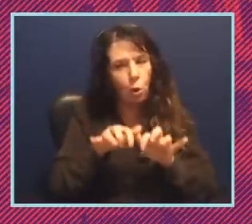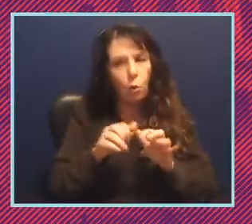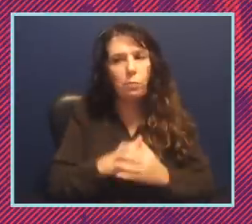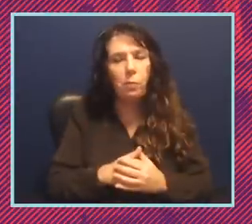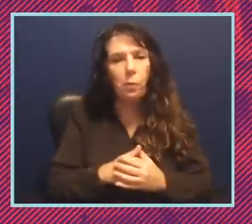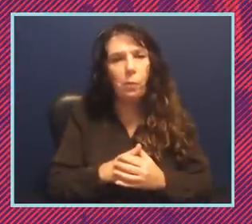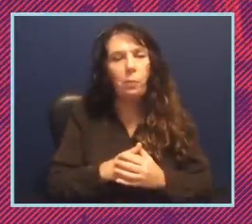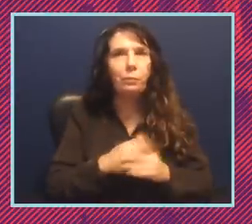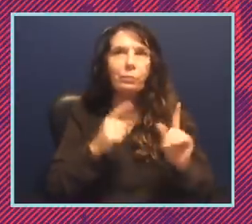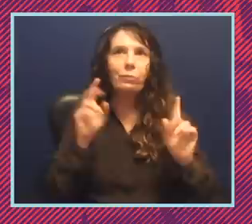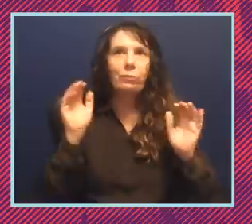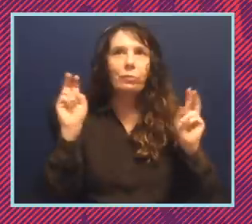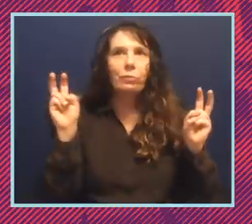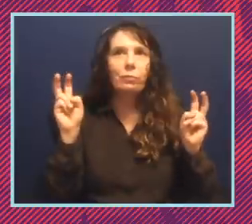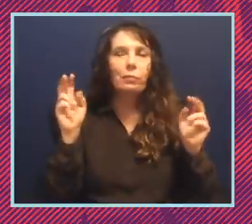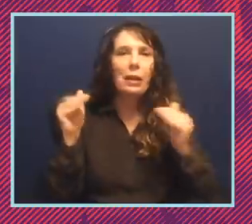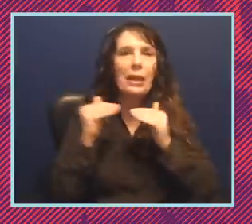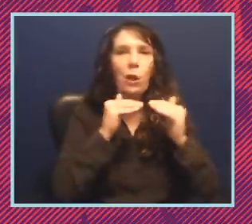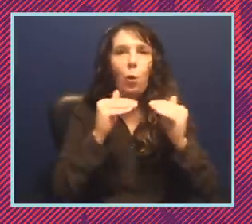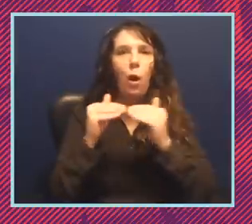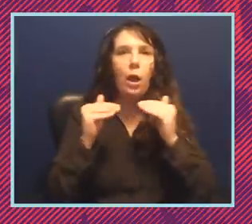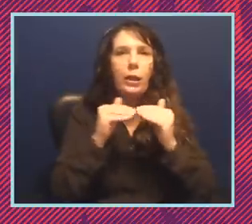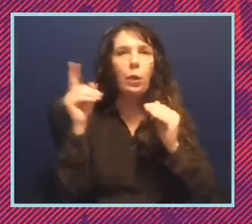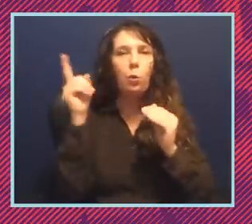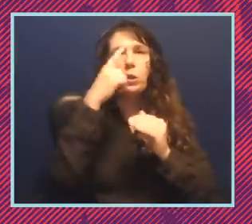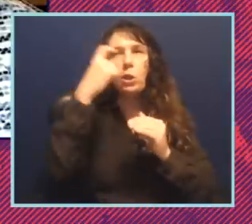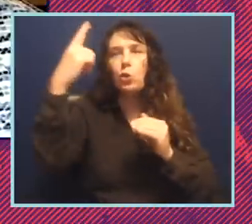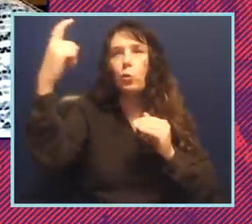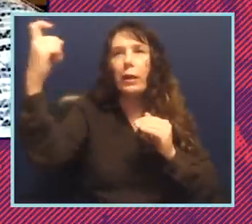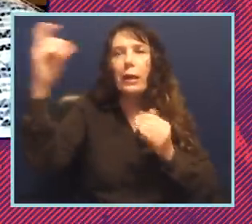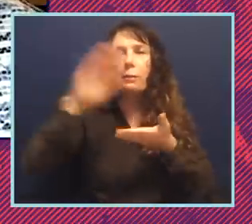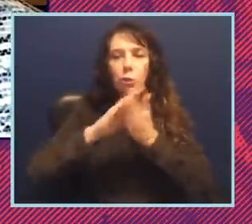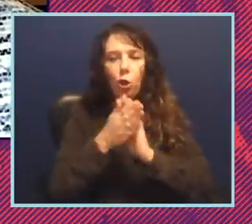equality has been a dream turn to mirage if i remember that correctly some can you help me